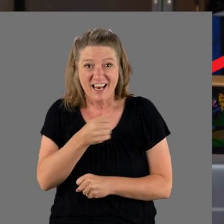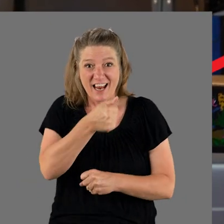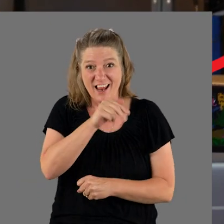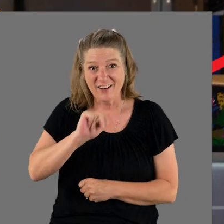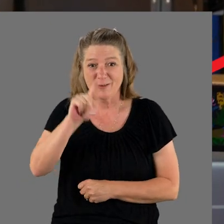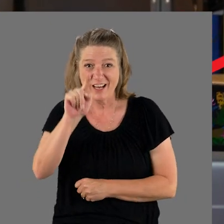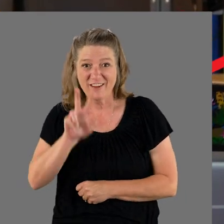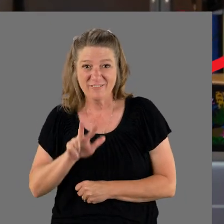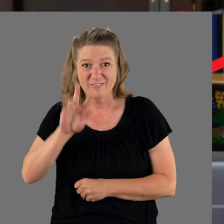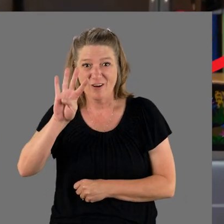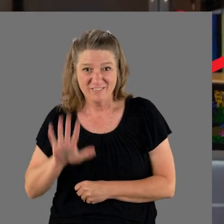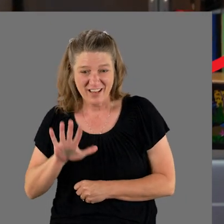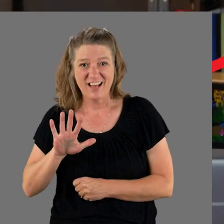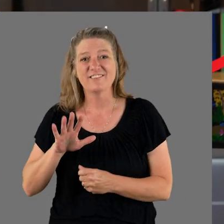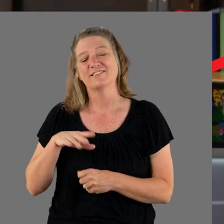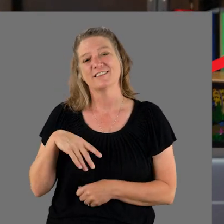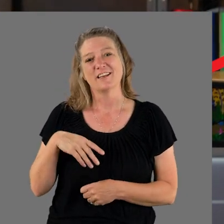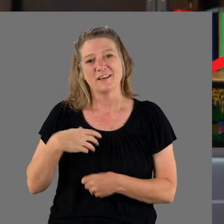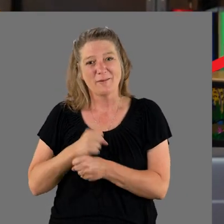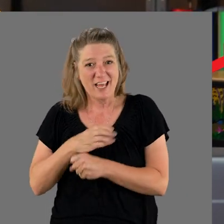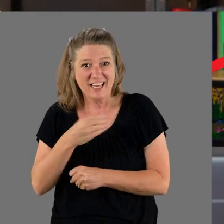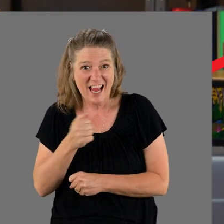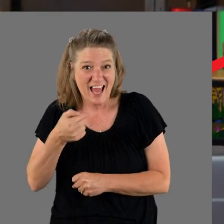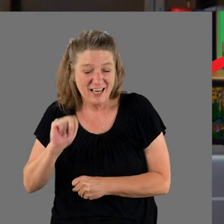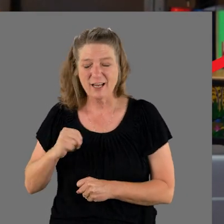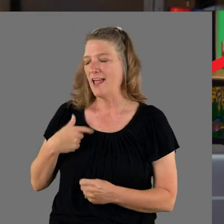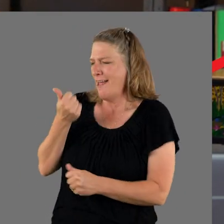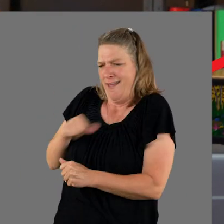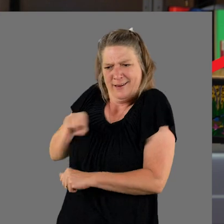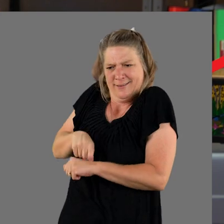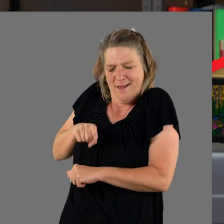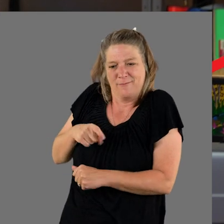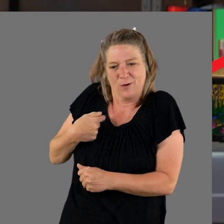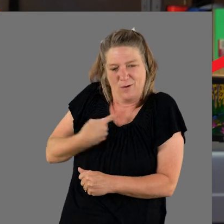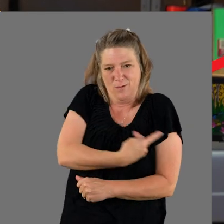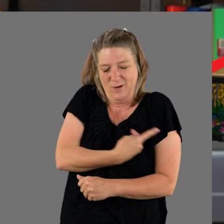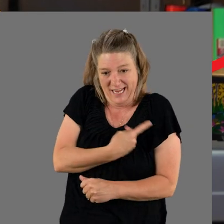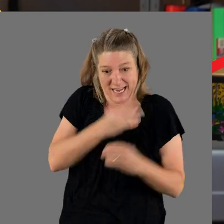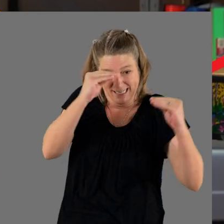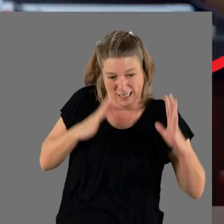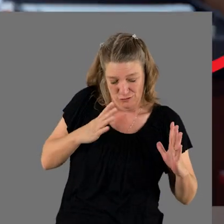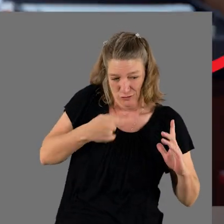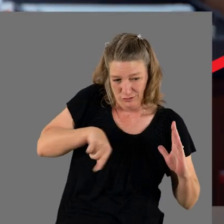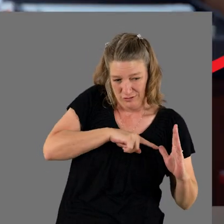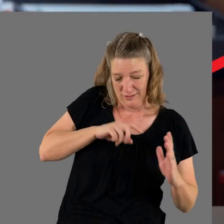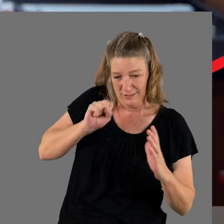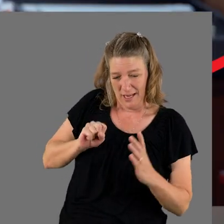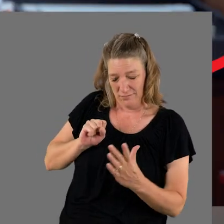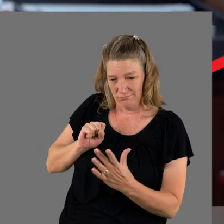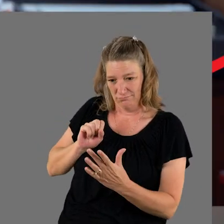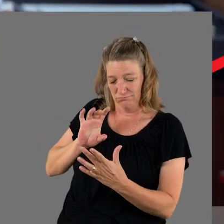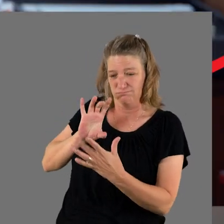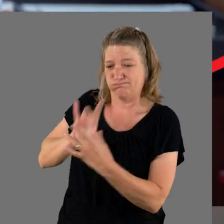one, three, four and five. [Amy] Any time that we as teachers can tap into what is meaningful